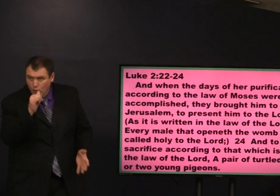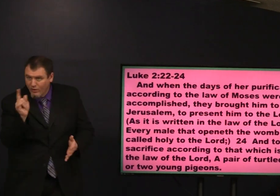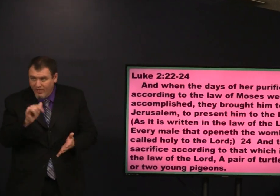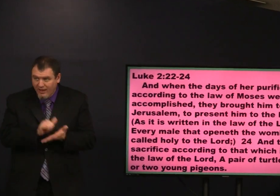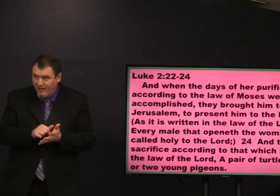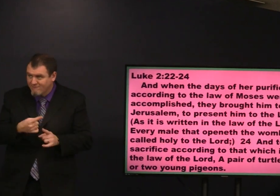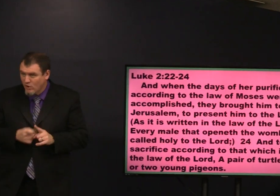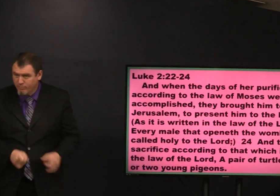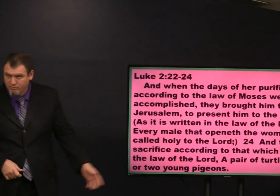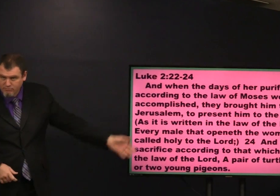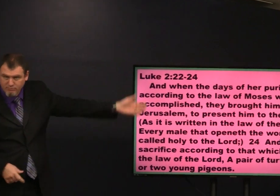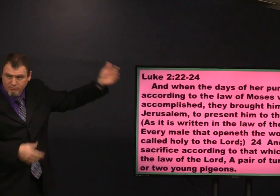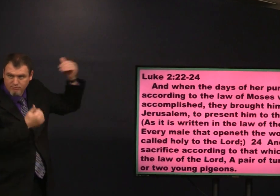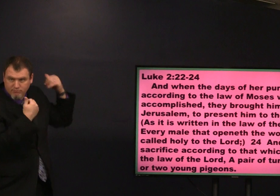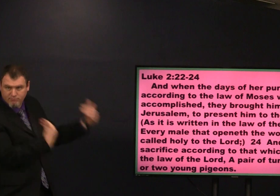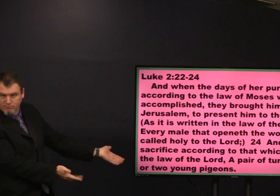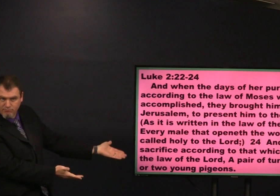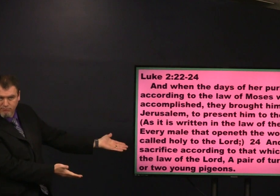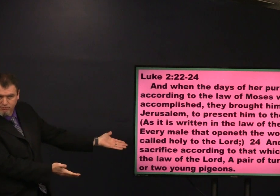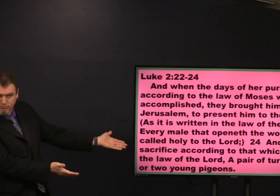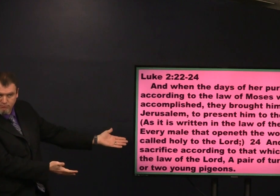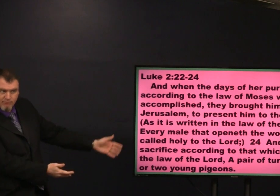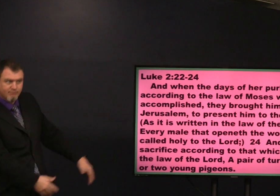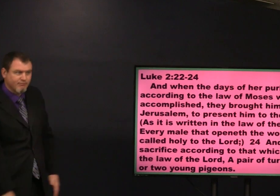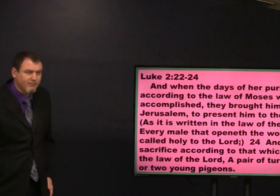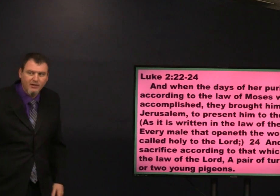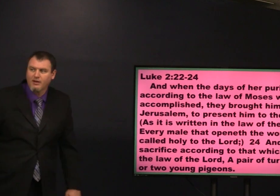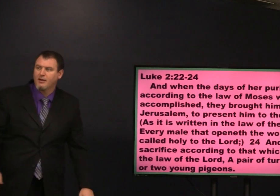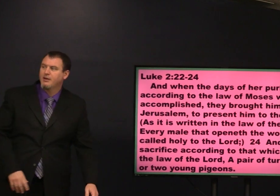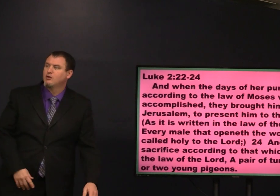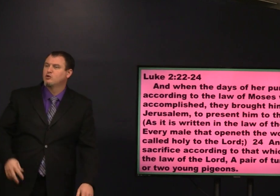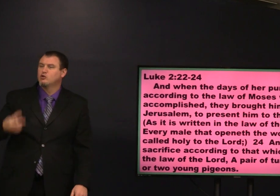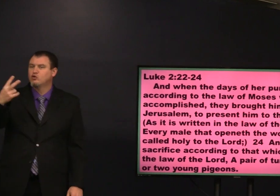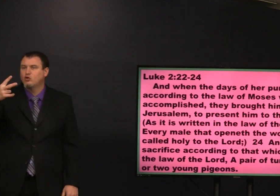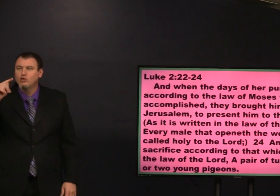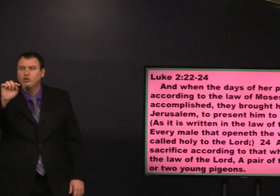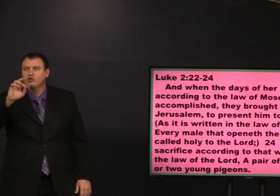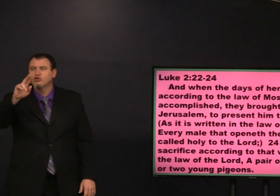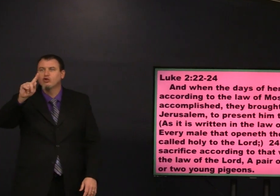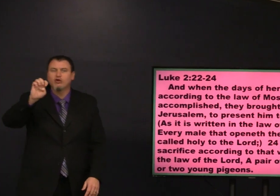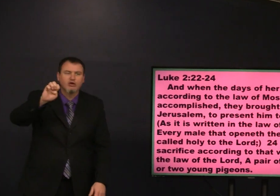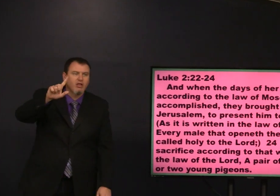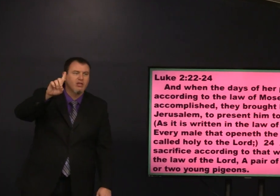turtle doves does anyone know where they got that from right here in Luke chapter 2.